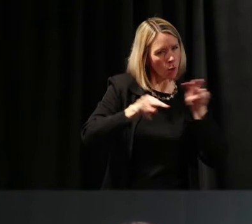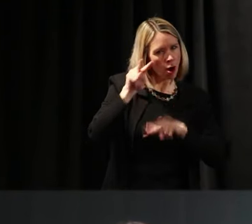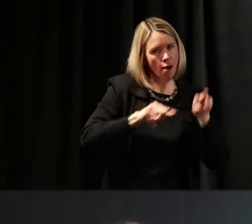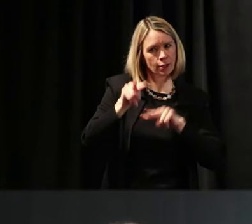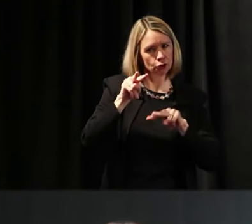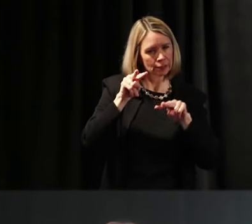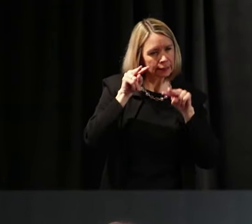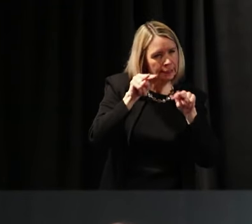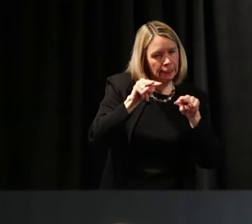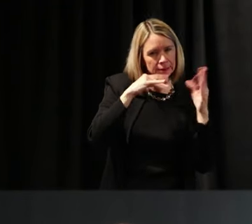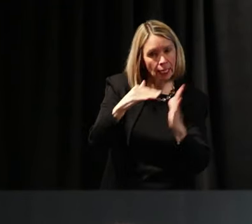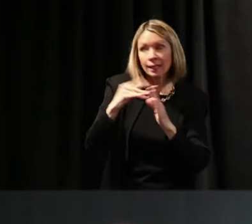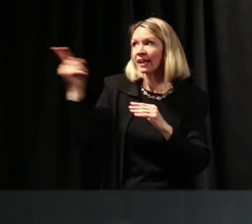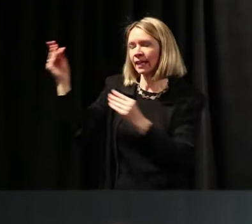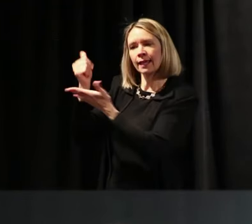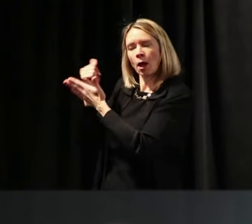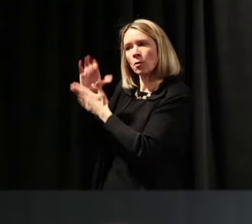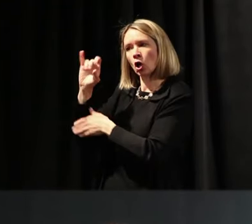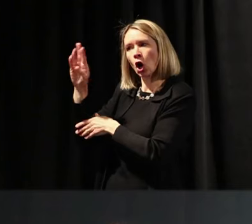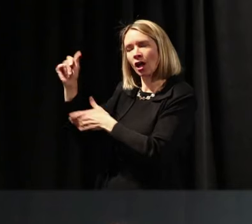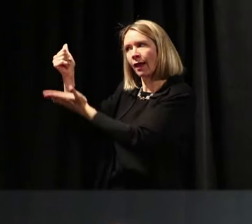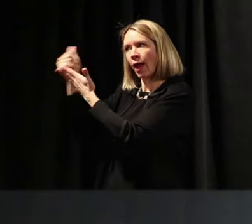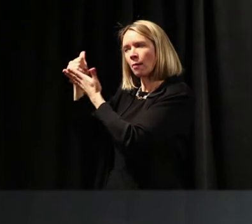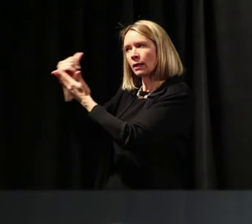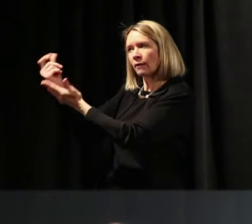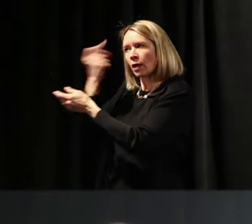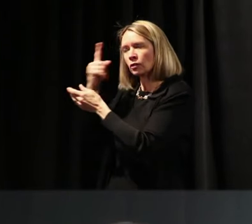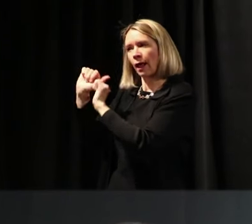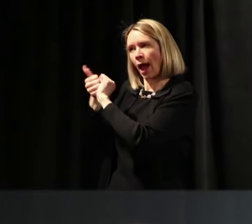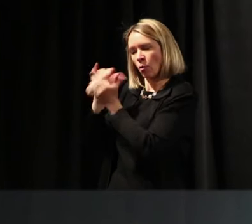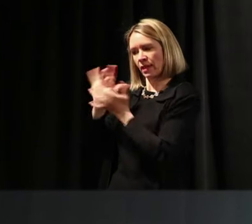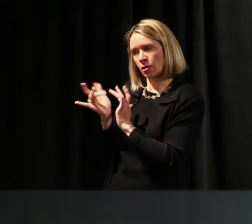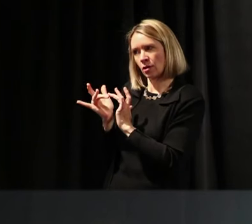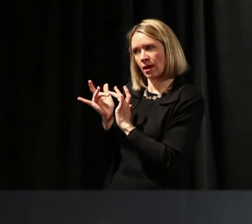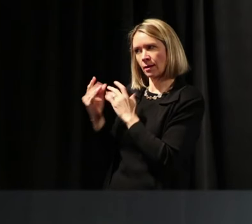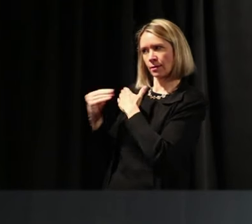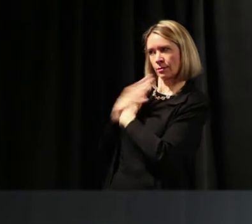has impacted the world as we know it and how we learn. Hit it, Greta.